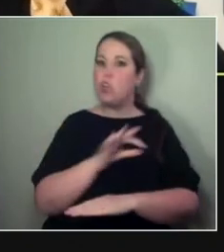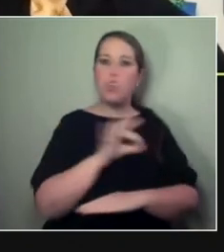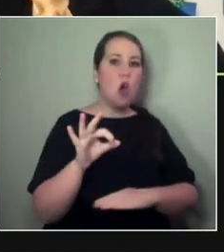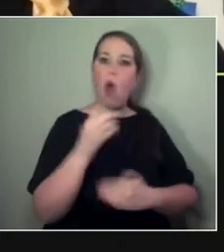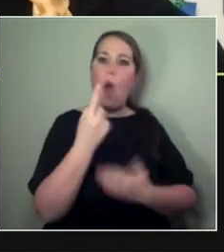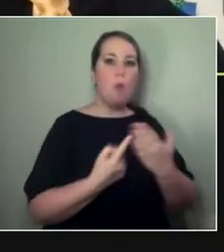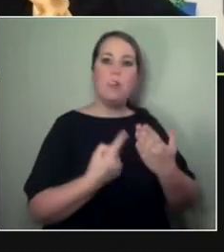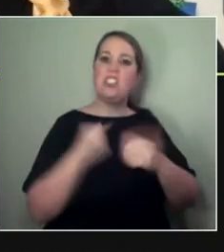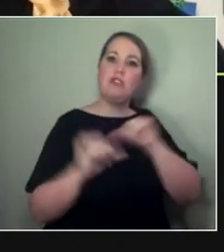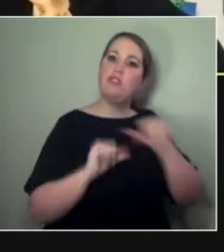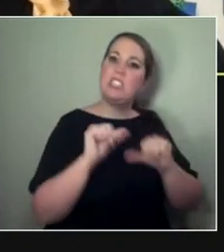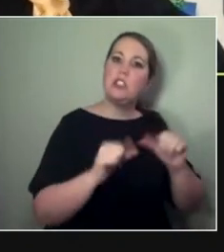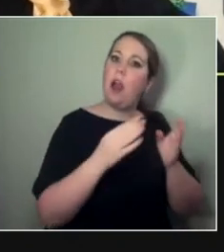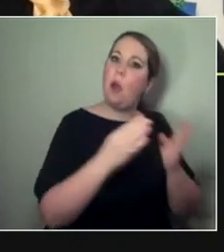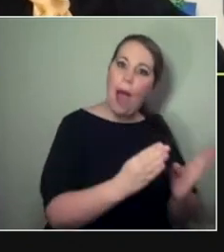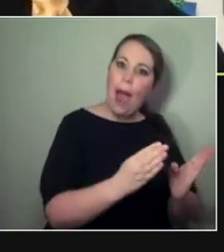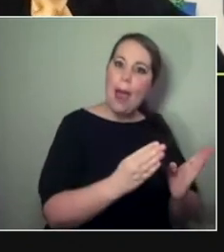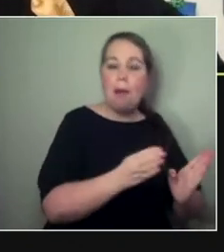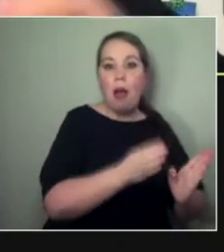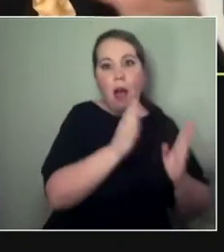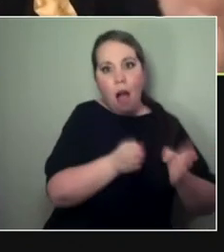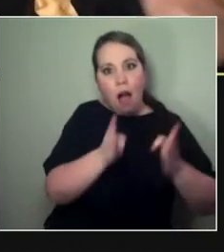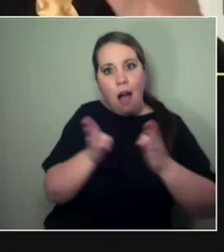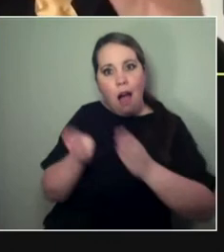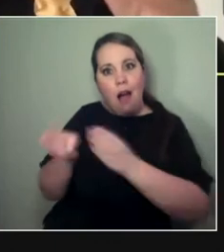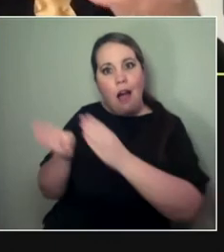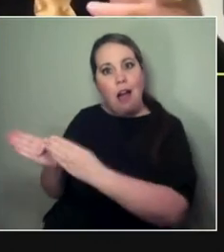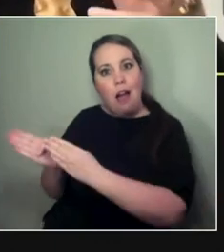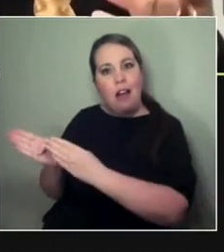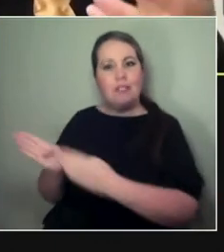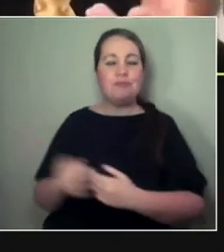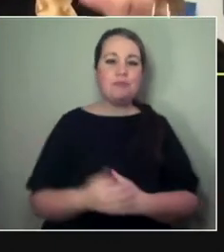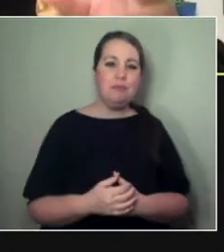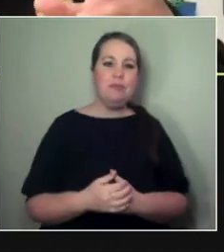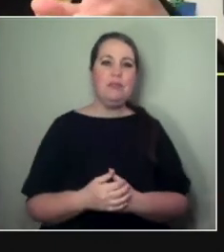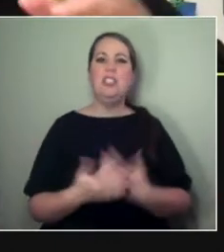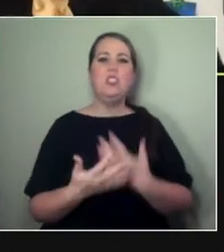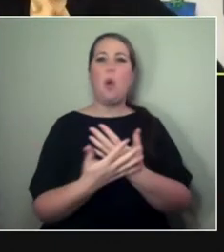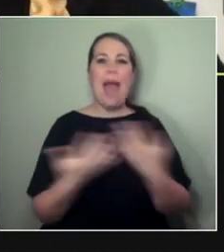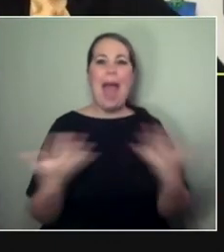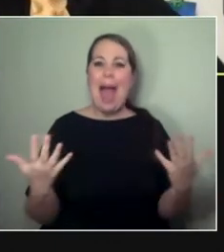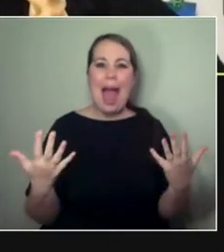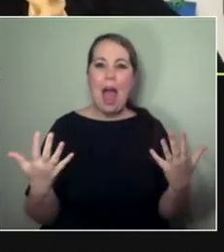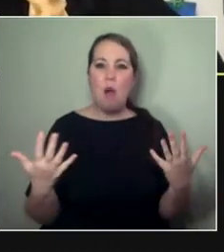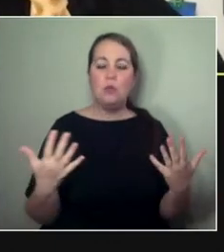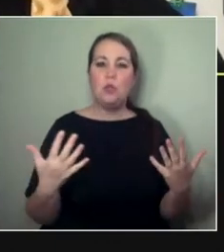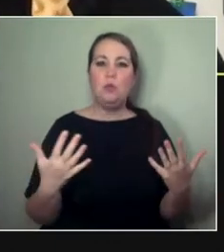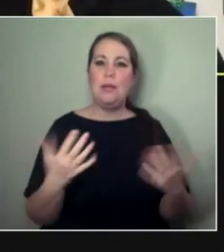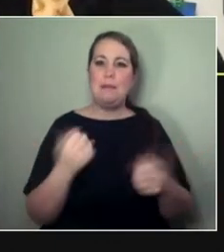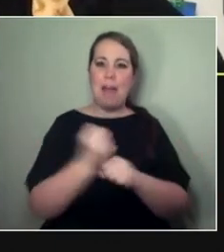to think about is how do we create different access points into works. So, um...